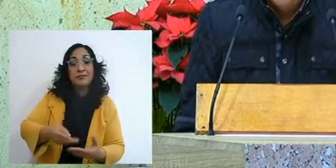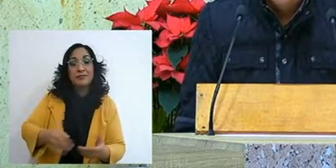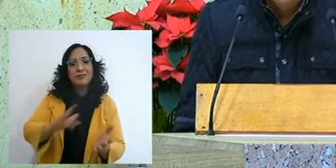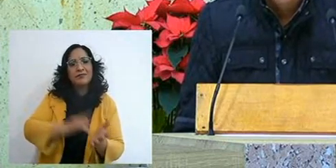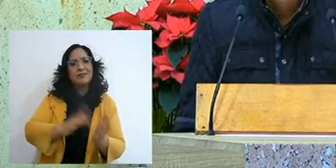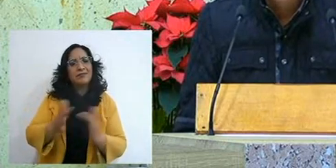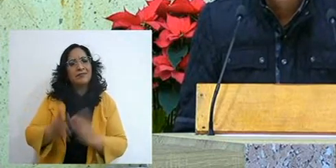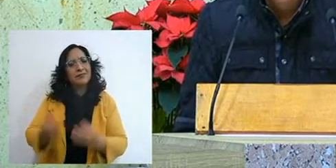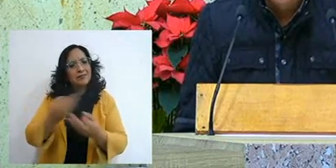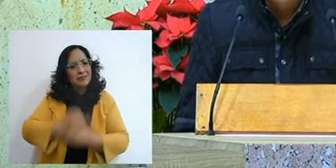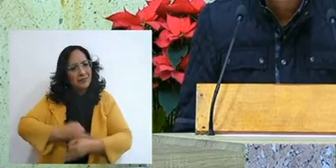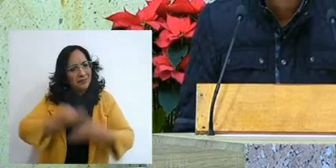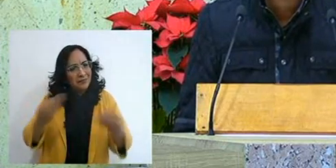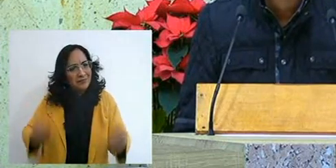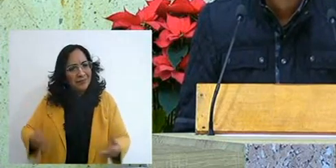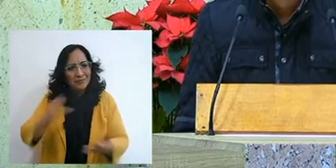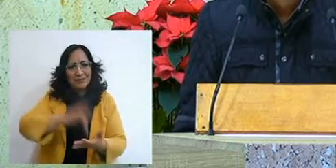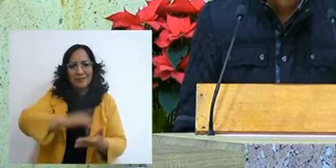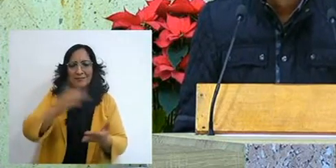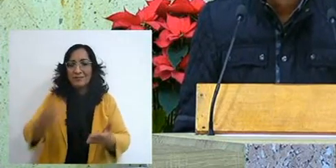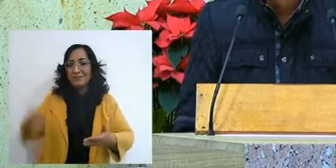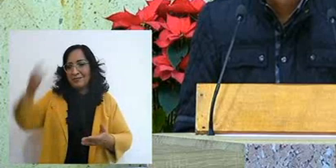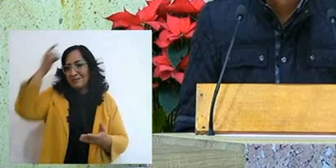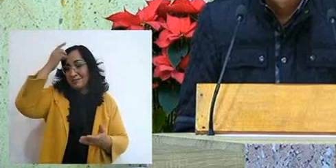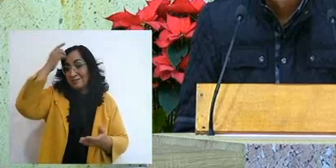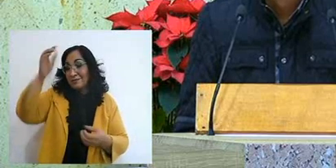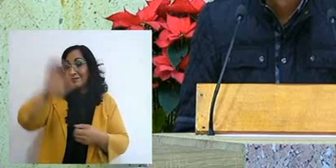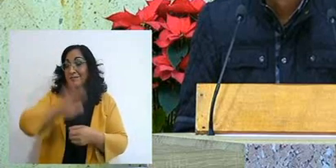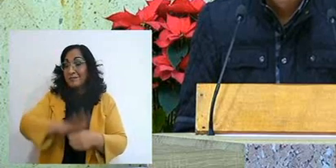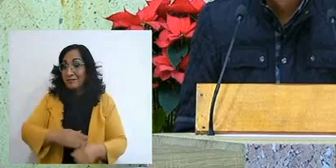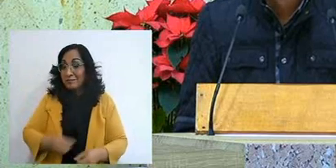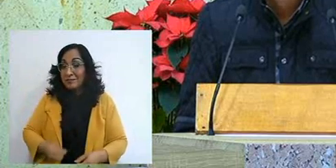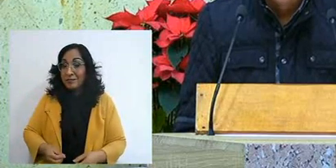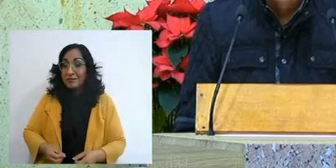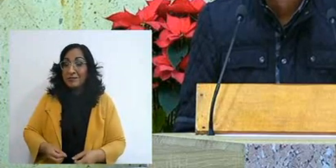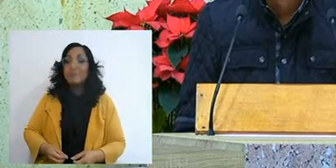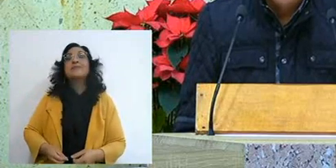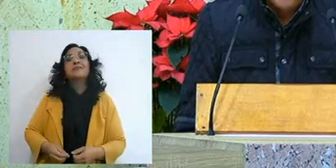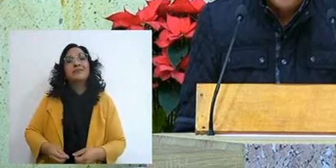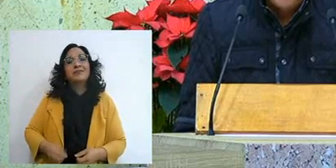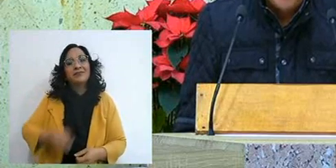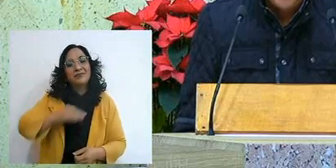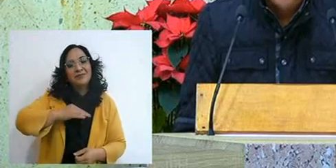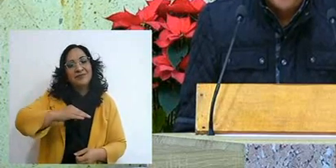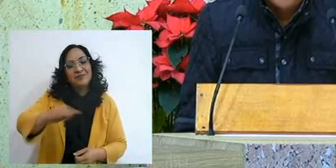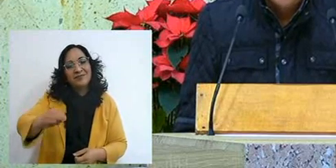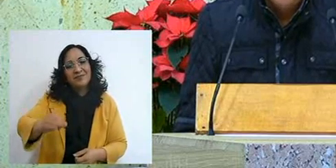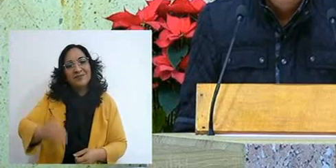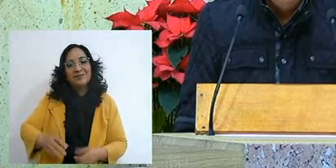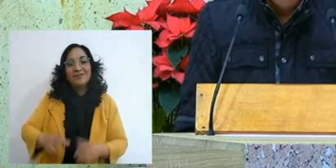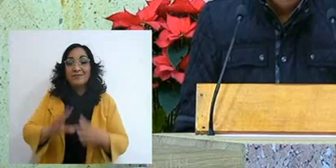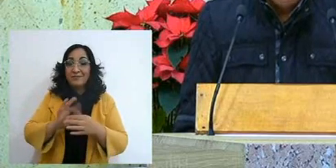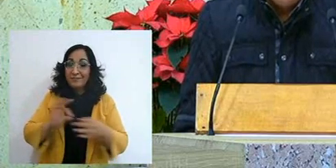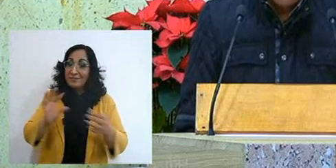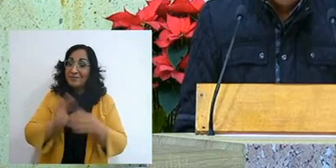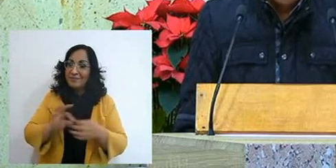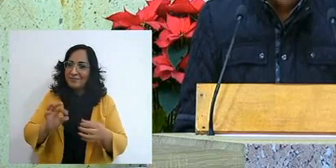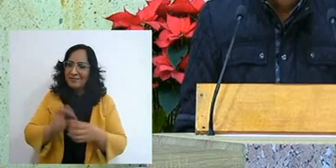and thank God for this opportunity to share with you all the blessings that the Lord has made,